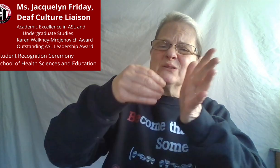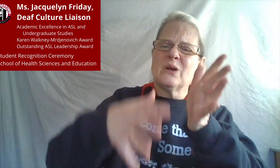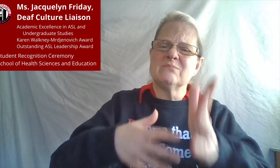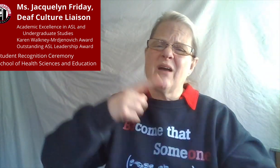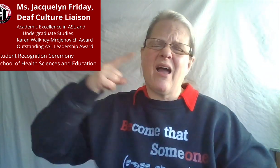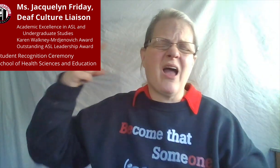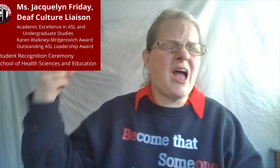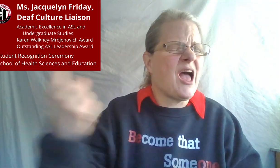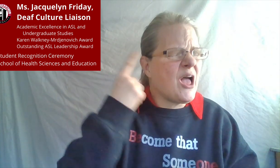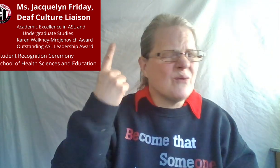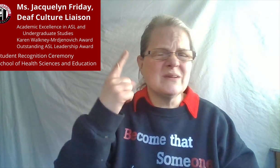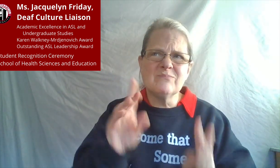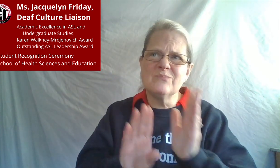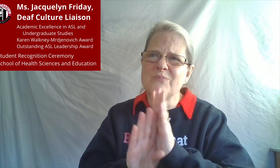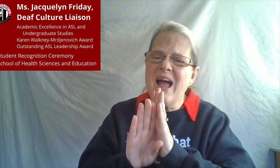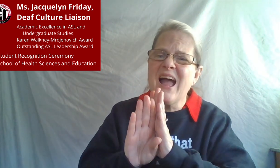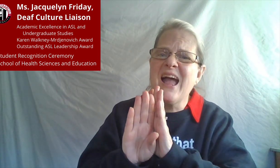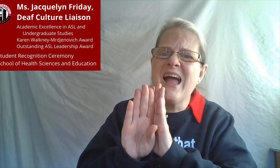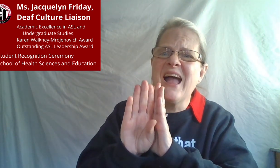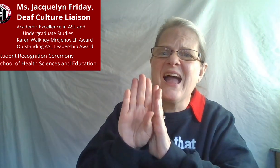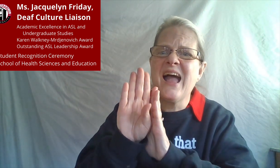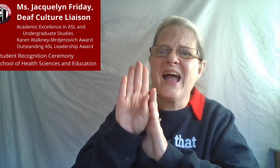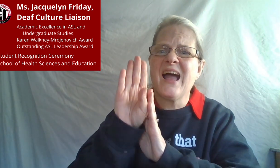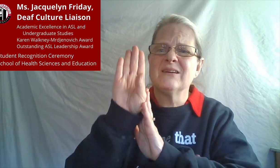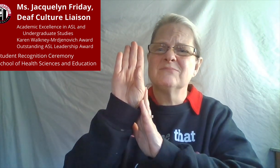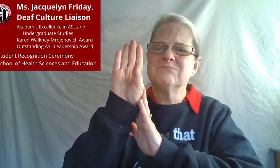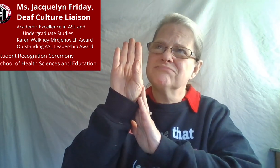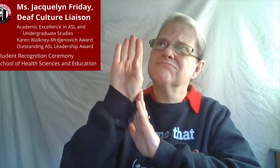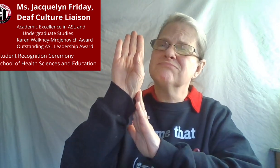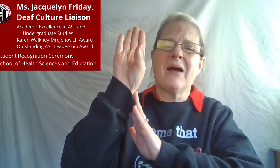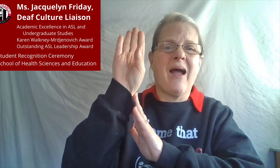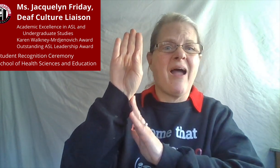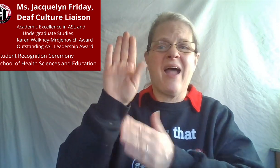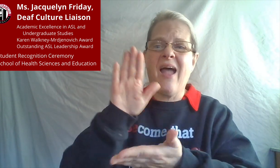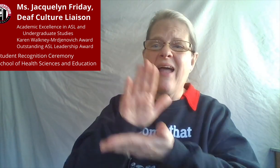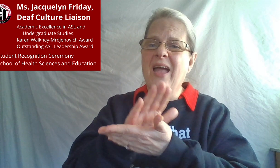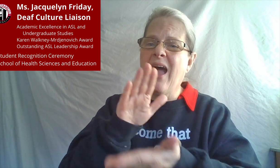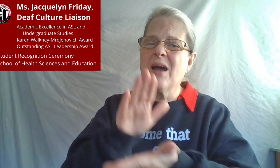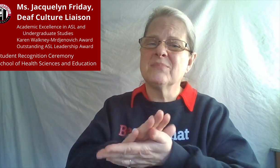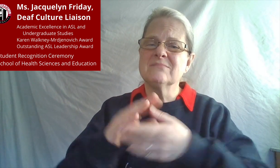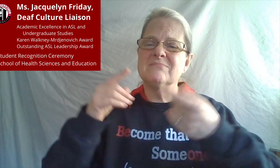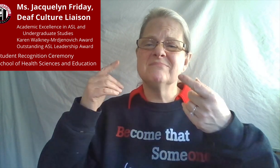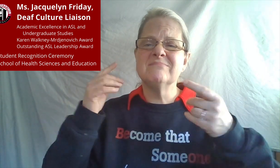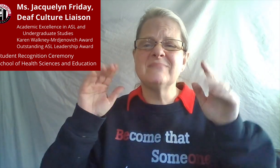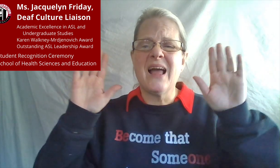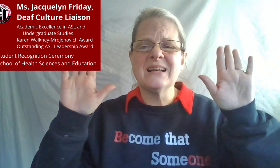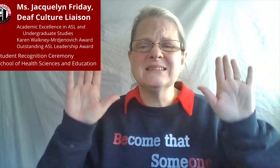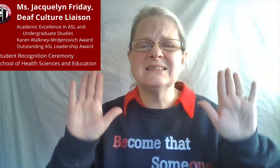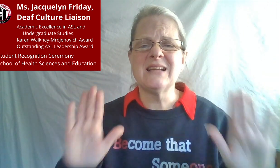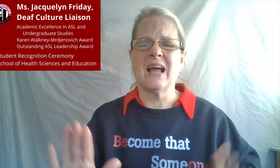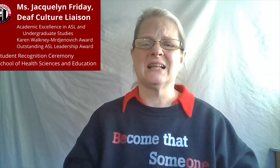It's awarded to the student who's always raising the bar on academic excellence and inspiring